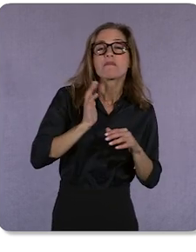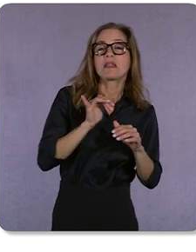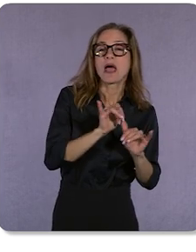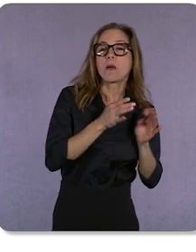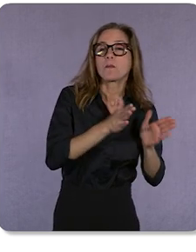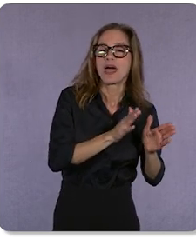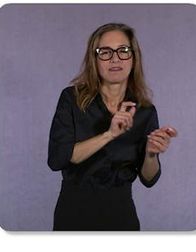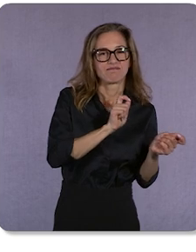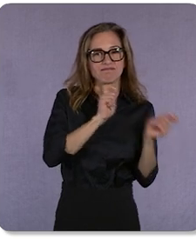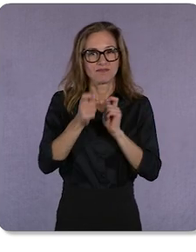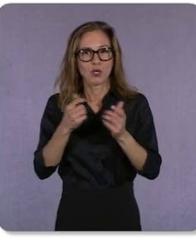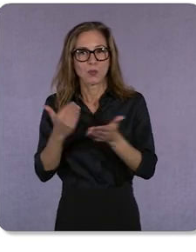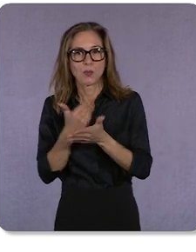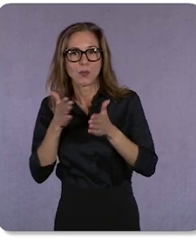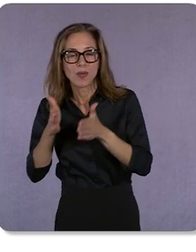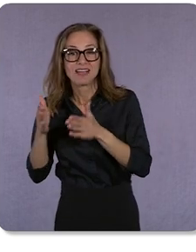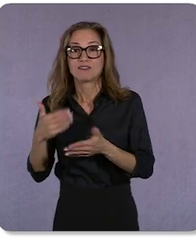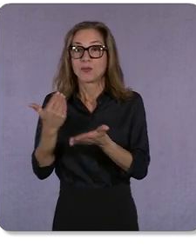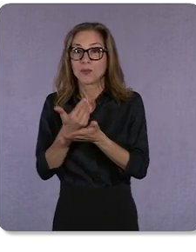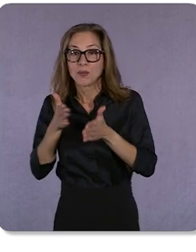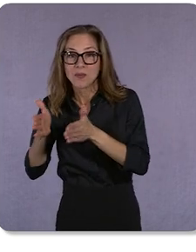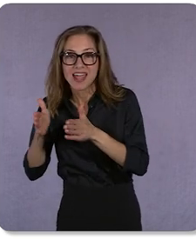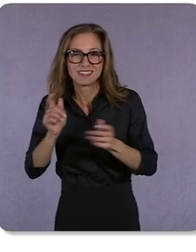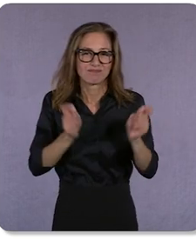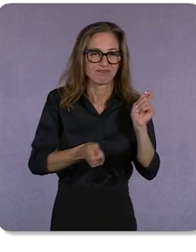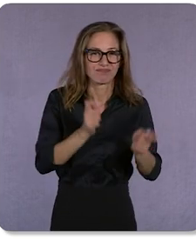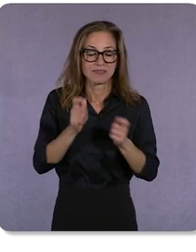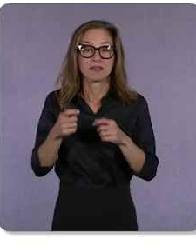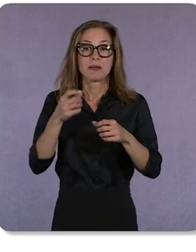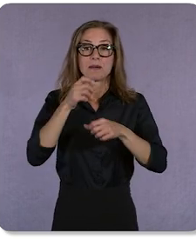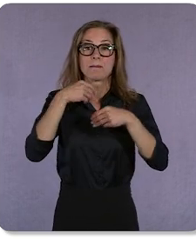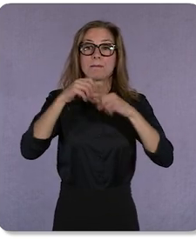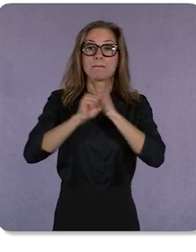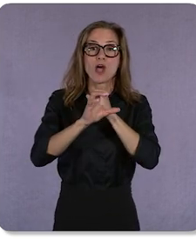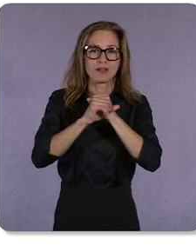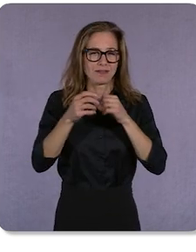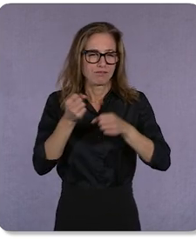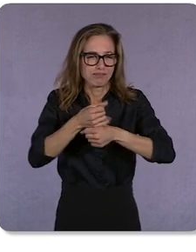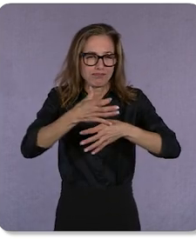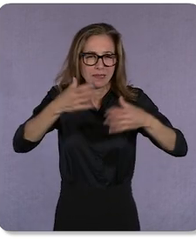Marketing is expanding onto more channels, making measurement more challenging and also demanding